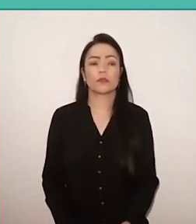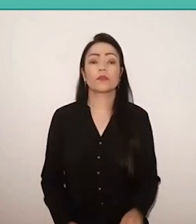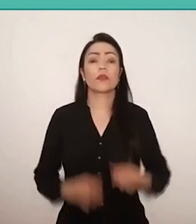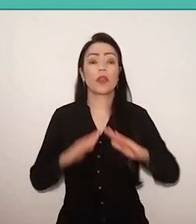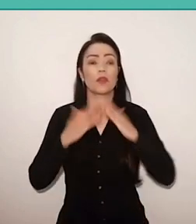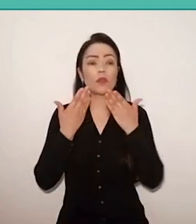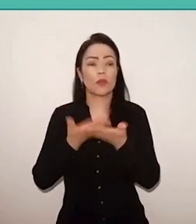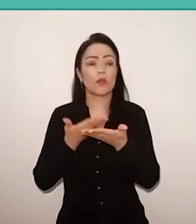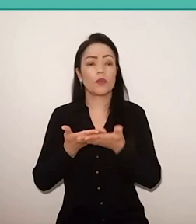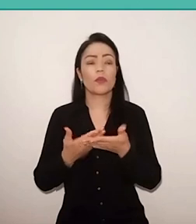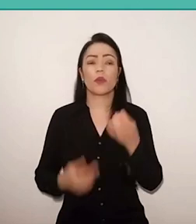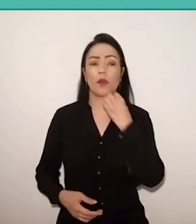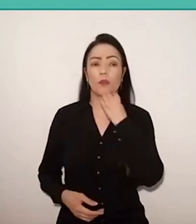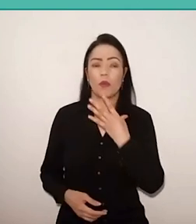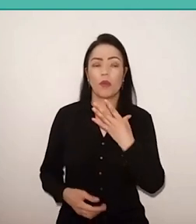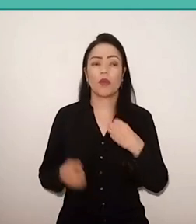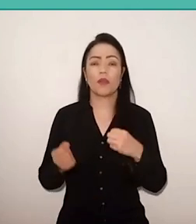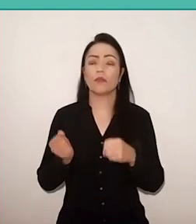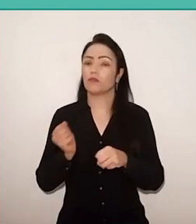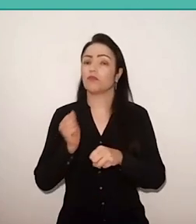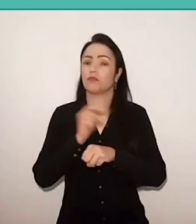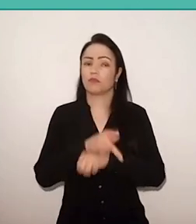that he entered with scholarship,